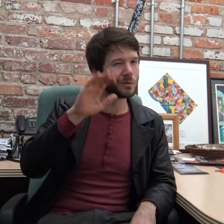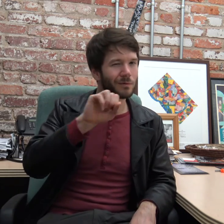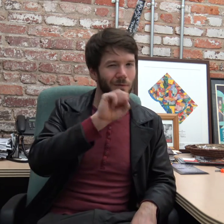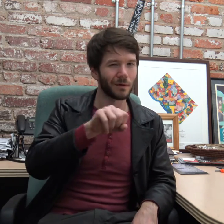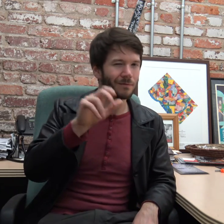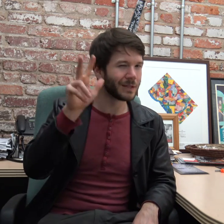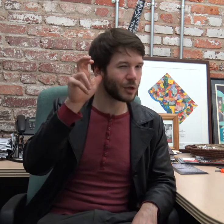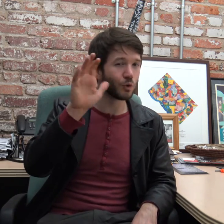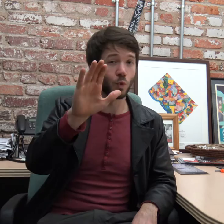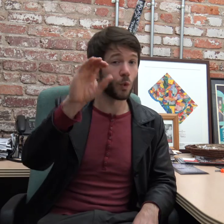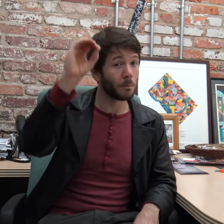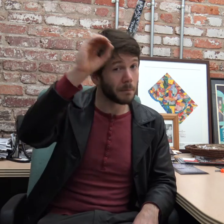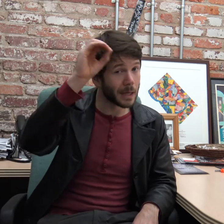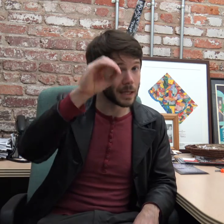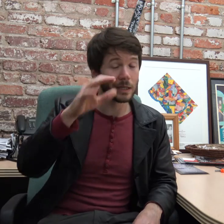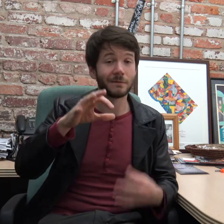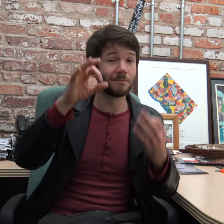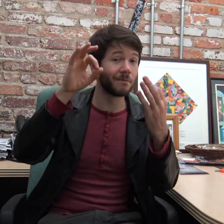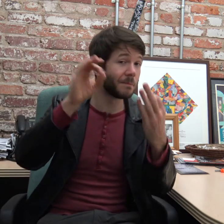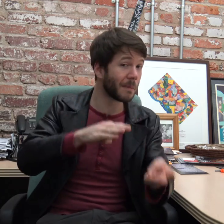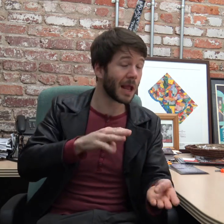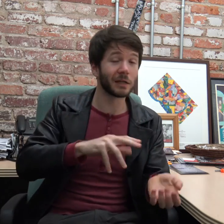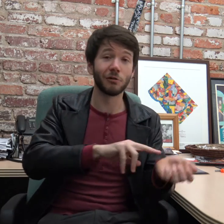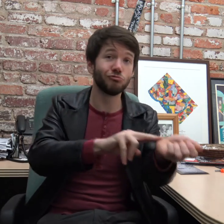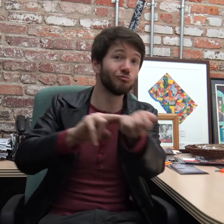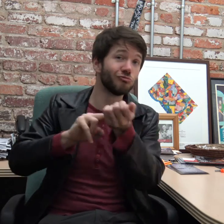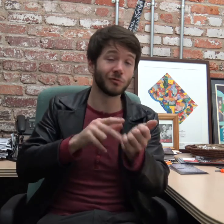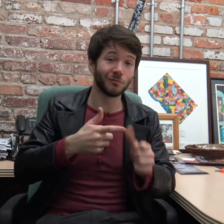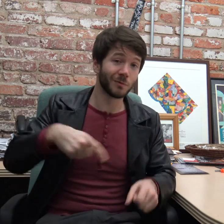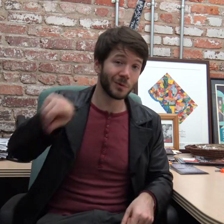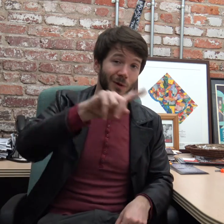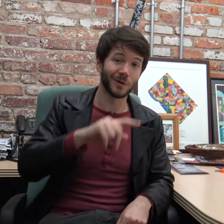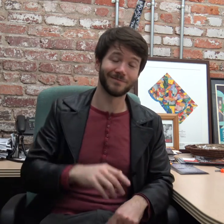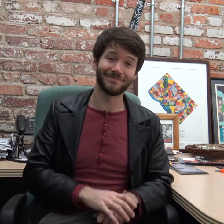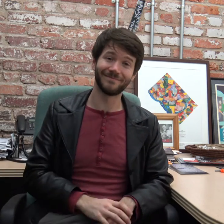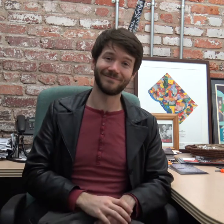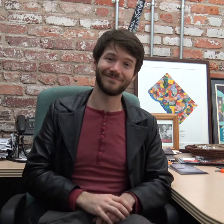and would love to hear your opinions and feedback.